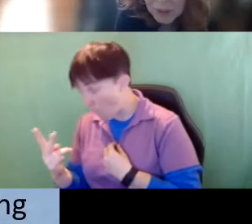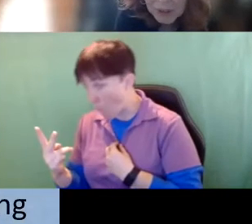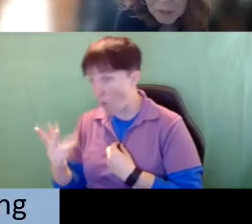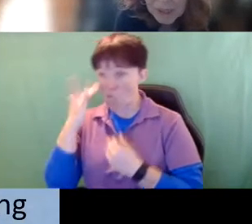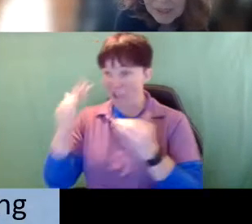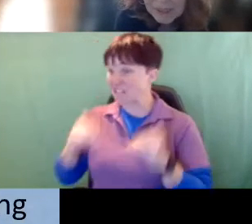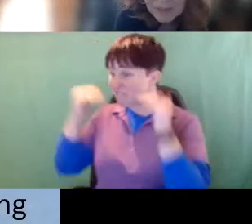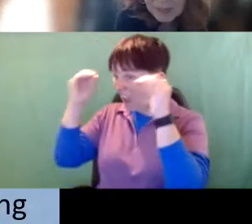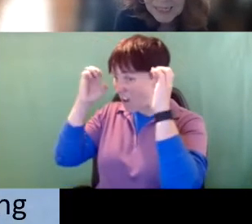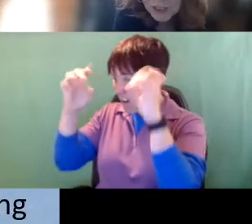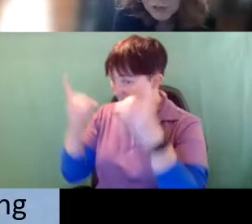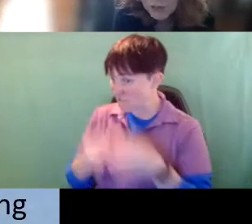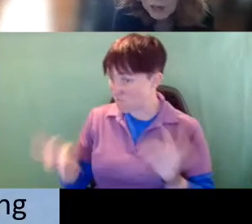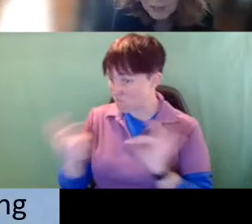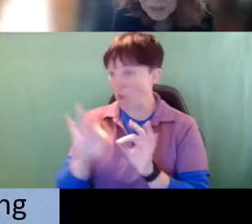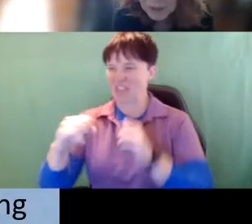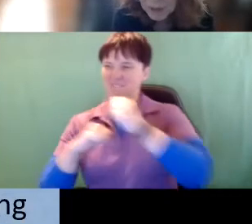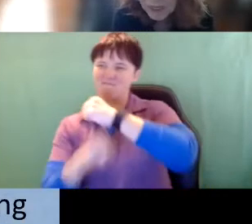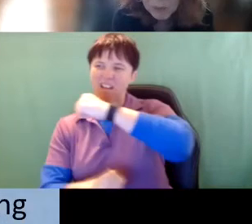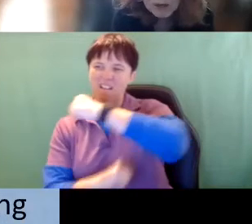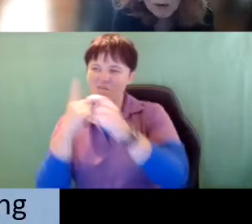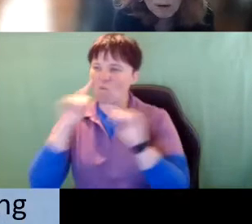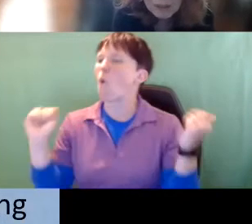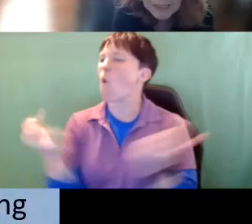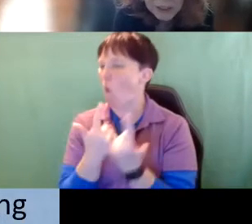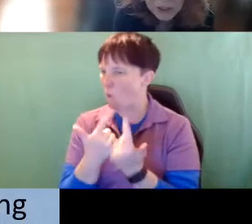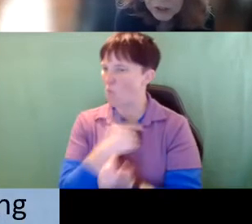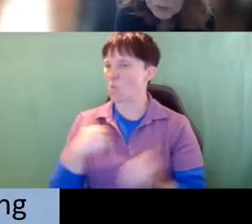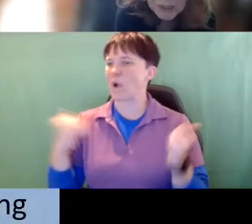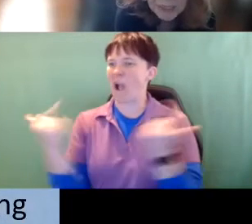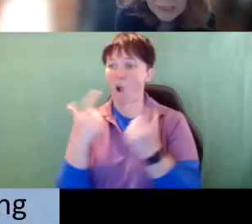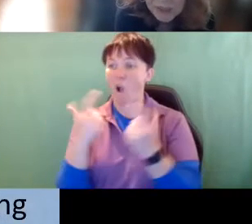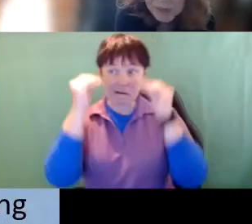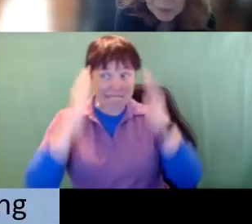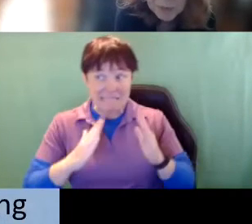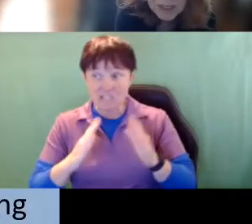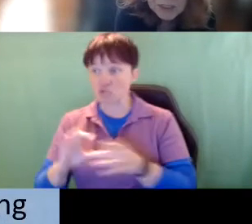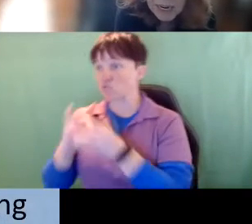Why it's the foundation for all of us right we all teachers related service providers